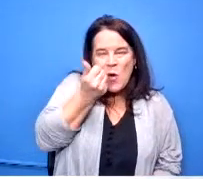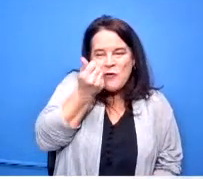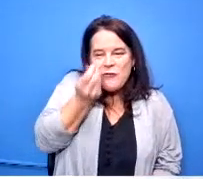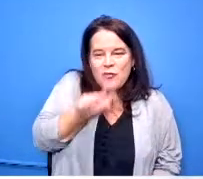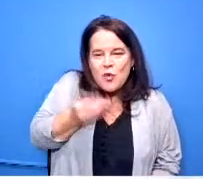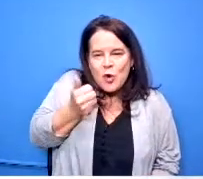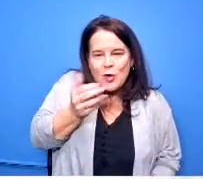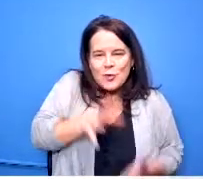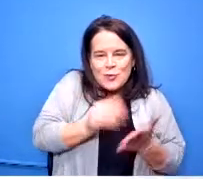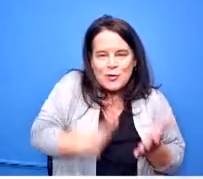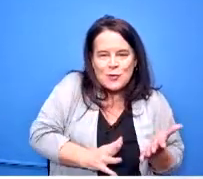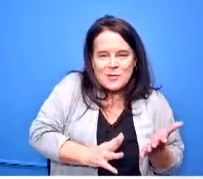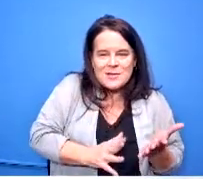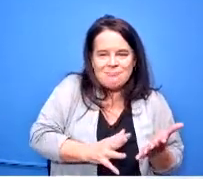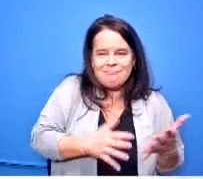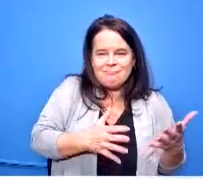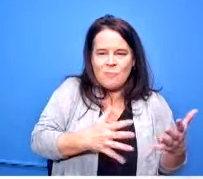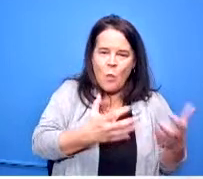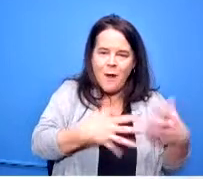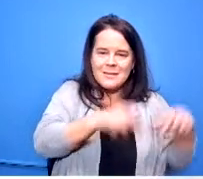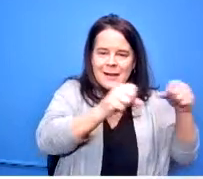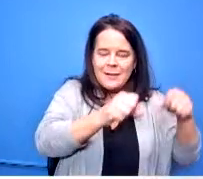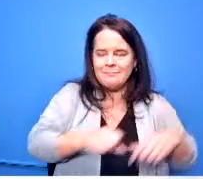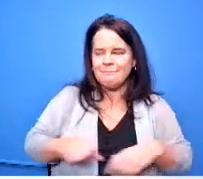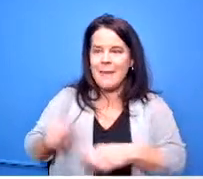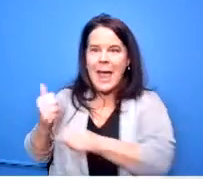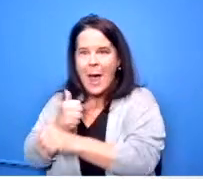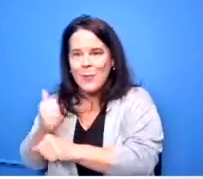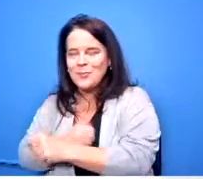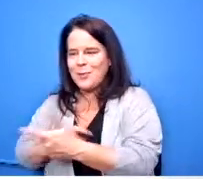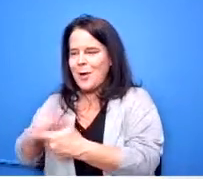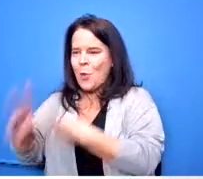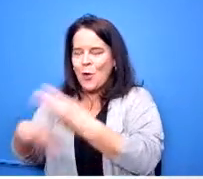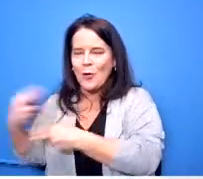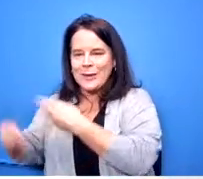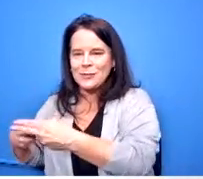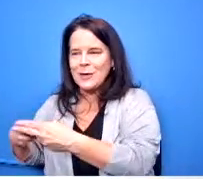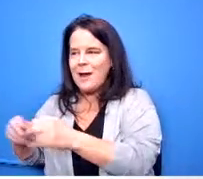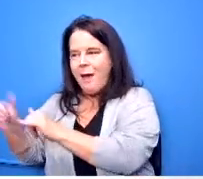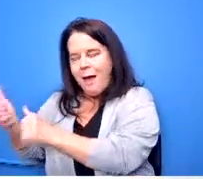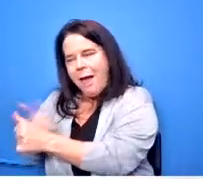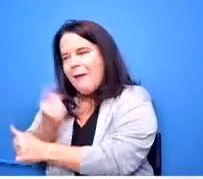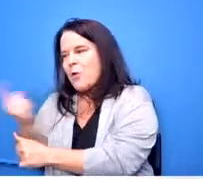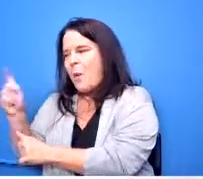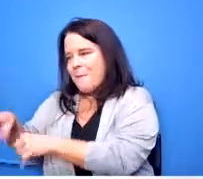or a world history which every kid has to take so we know that we have some course offerings that